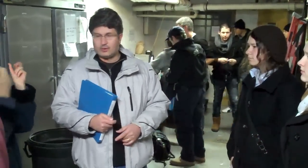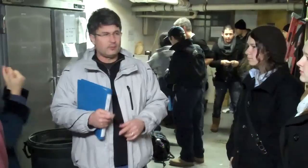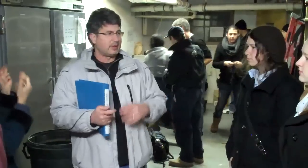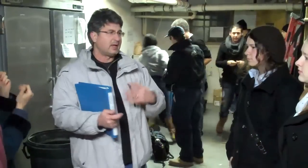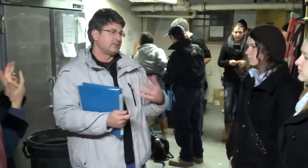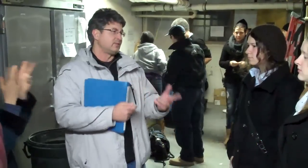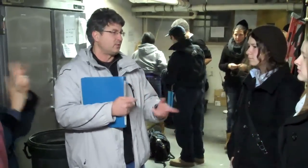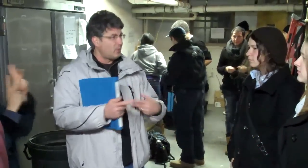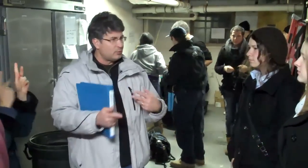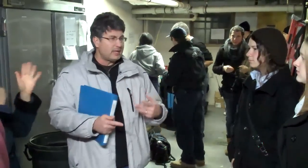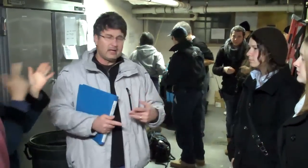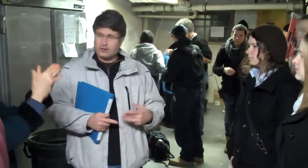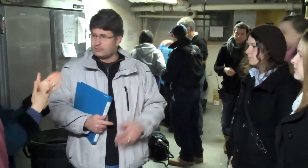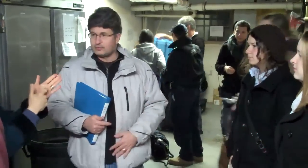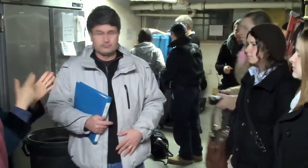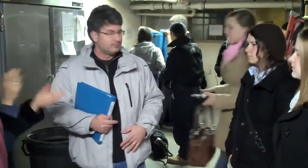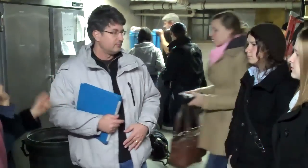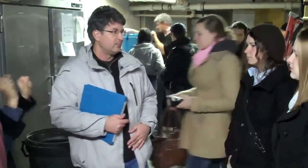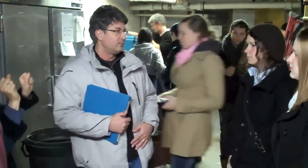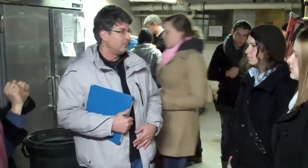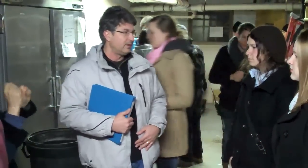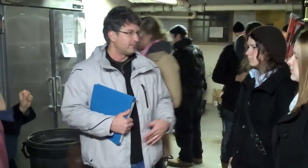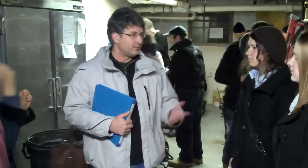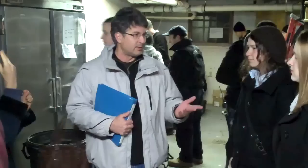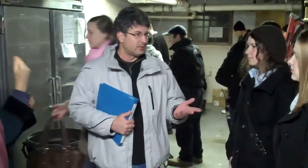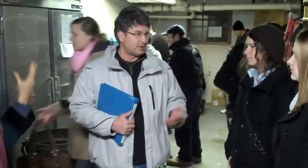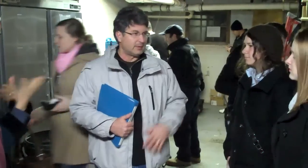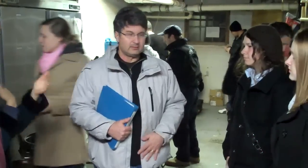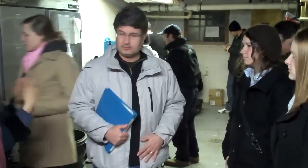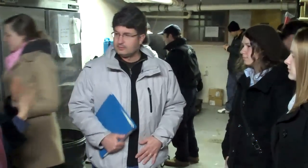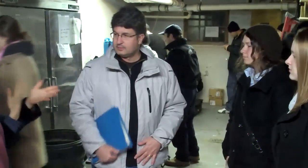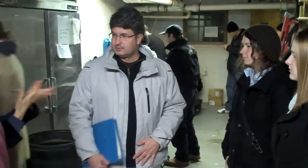So, oh my God, it's cold out. Whatever you want to talk about.